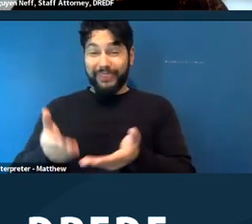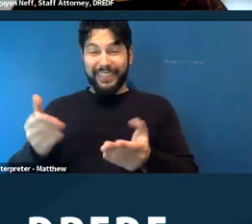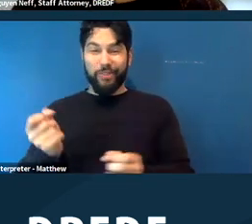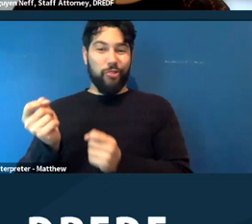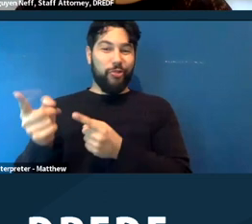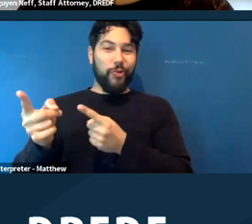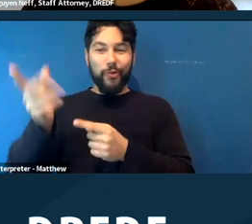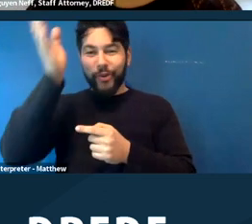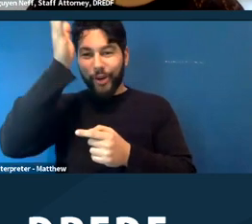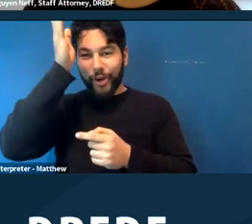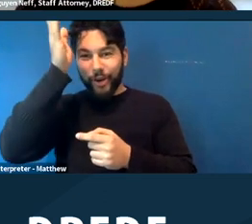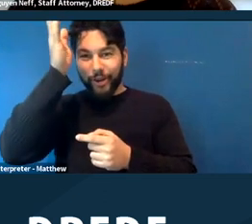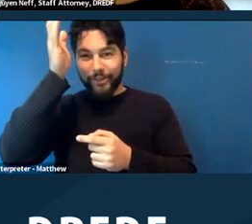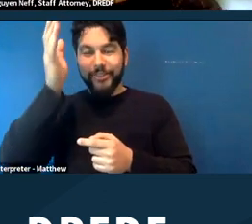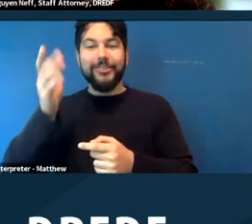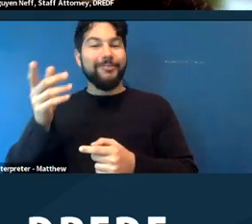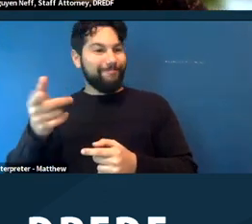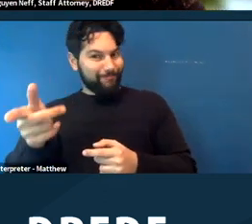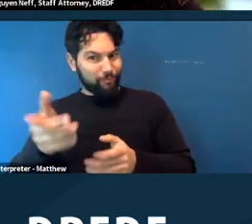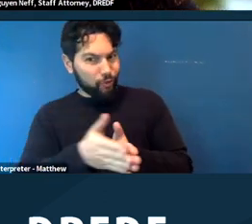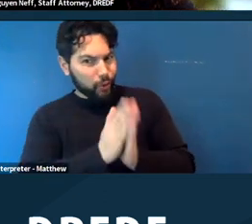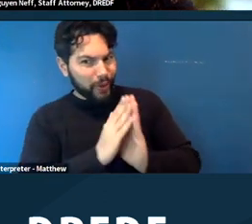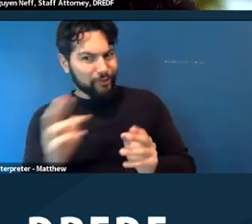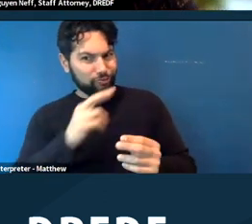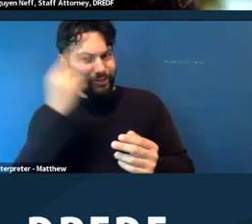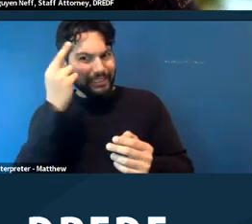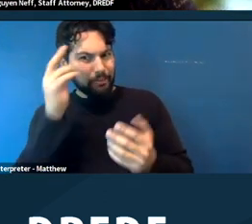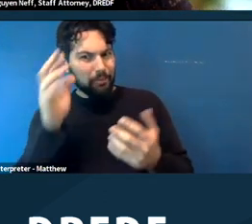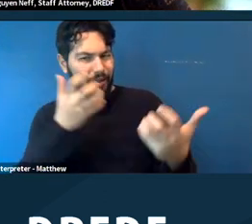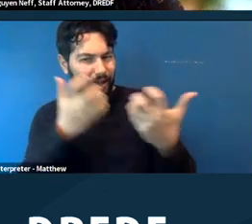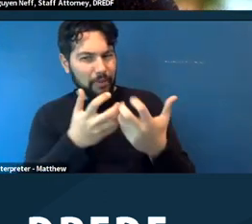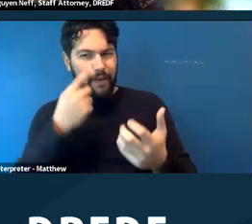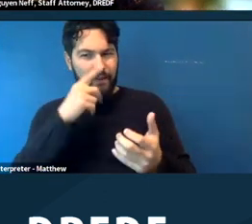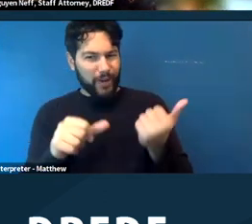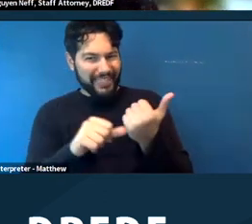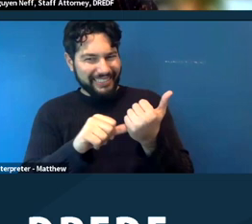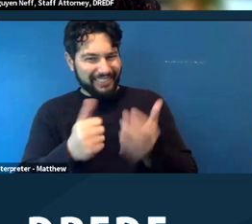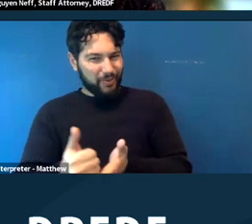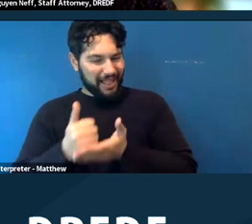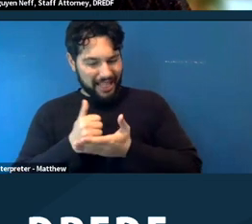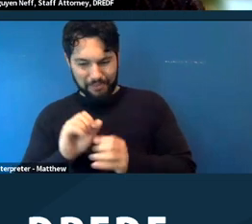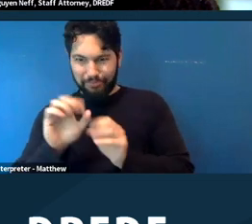and her request for a reasonable accommodation for assistance in moving her belongings was denied.